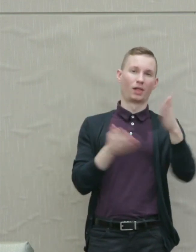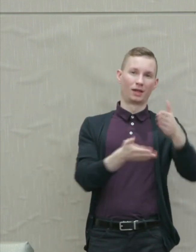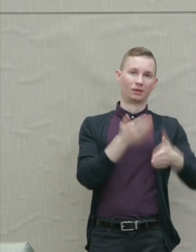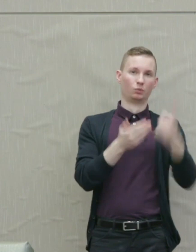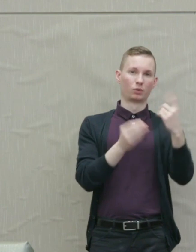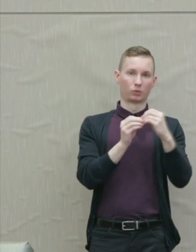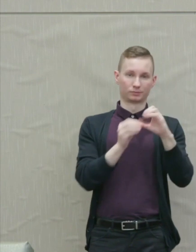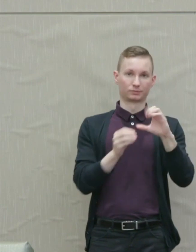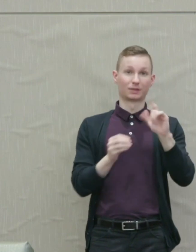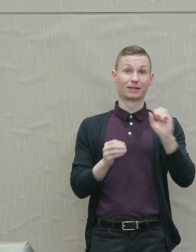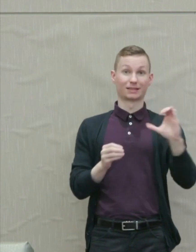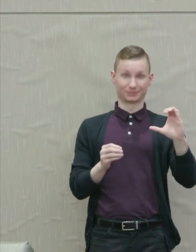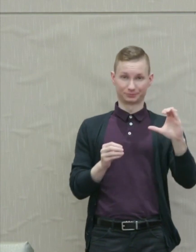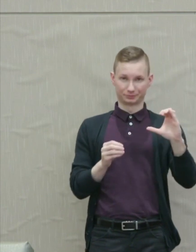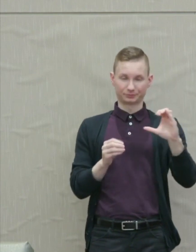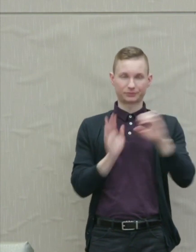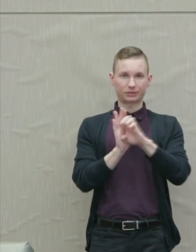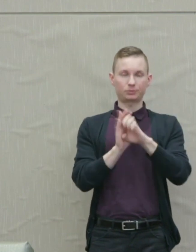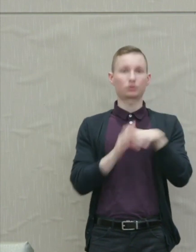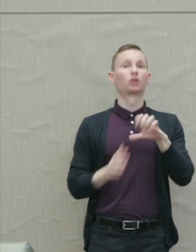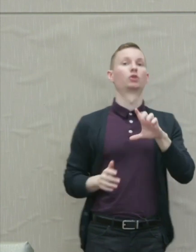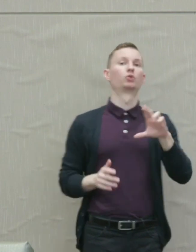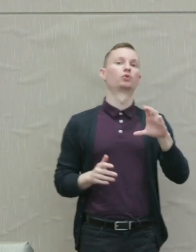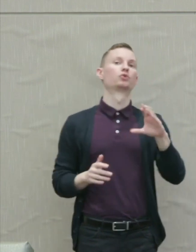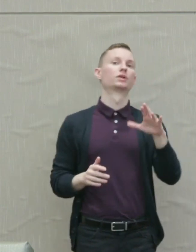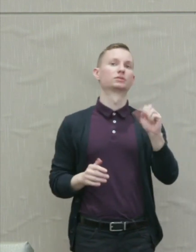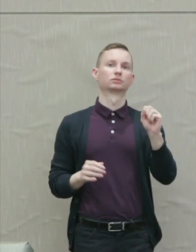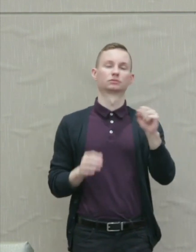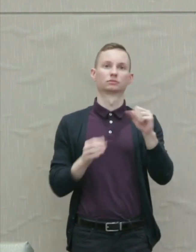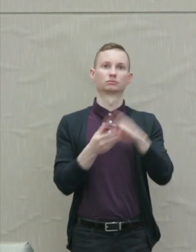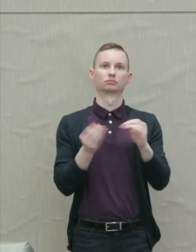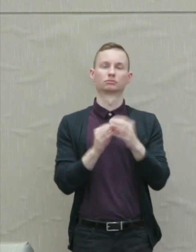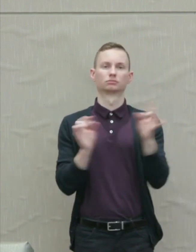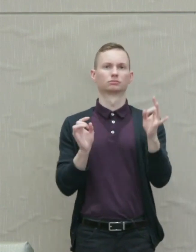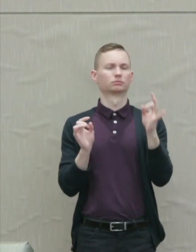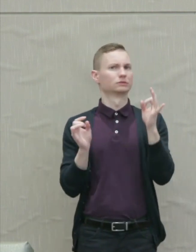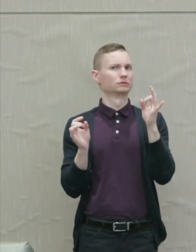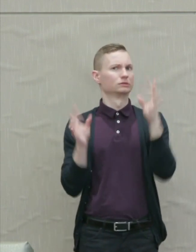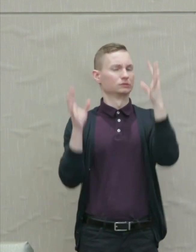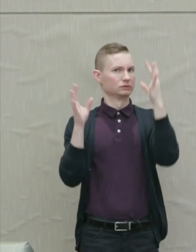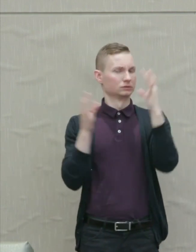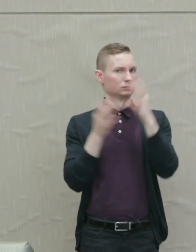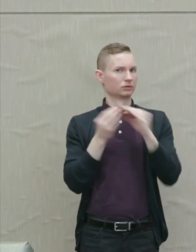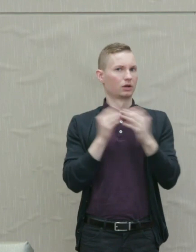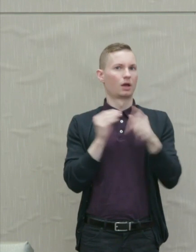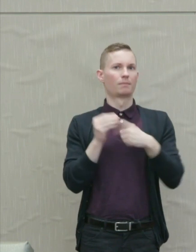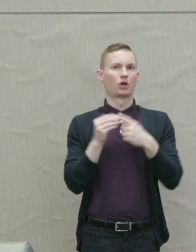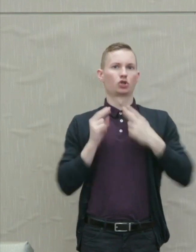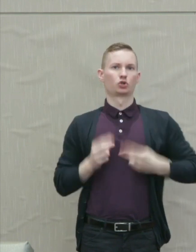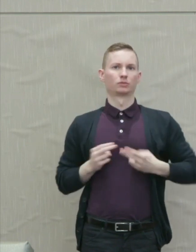Martha Nussbaum: Lucretius tells a grim tale of human anger and fear run wild.